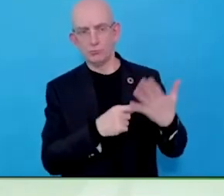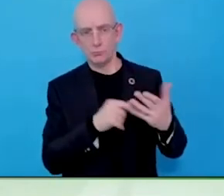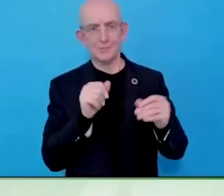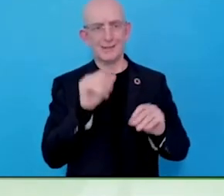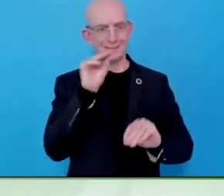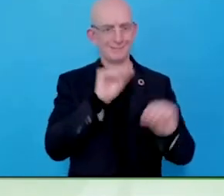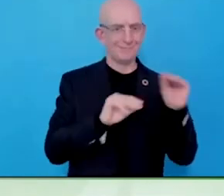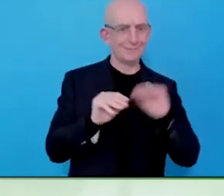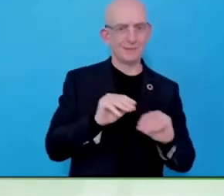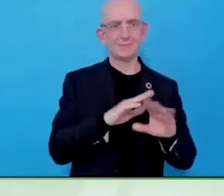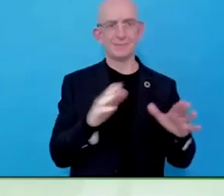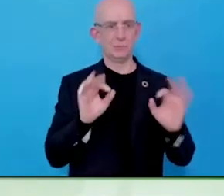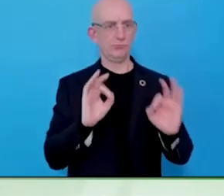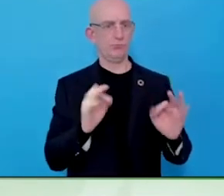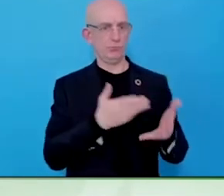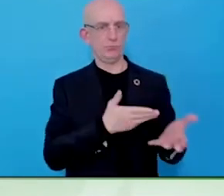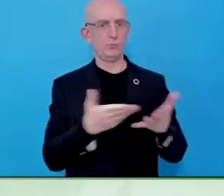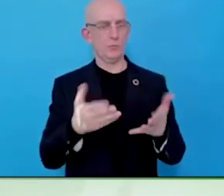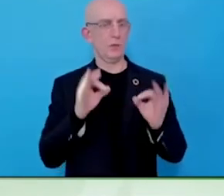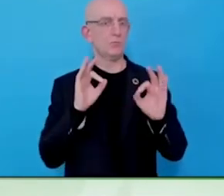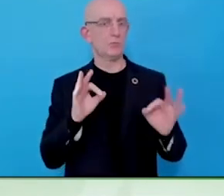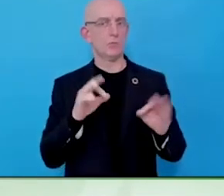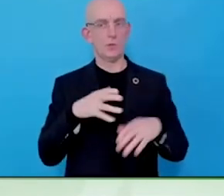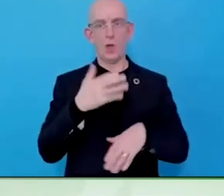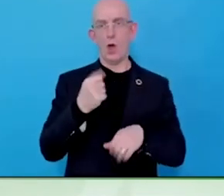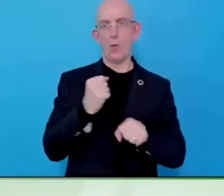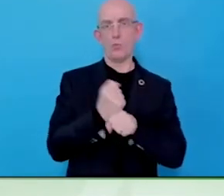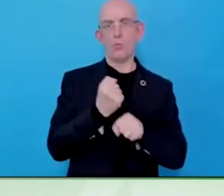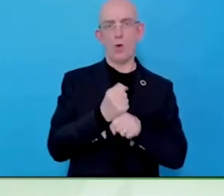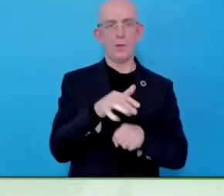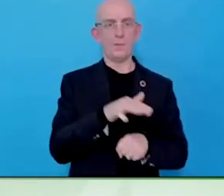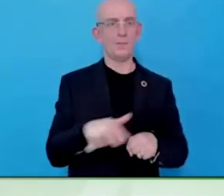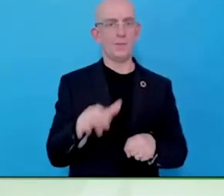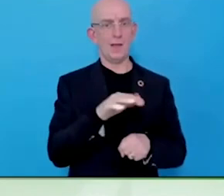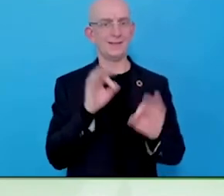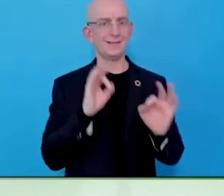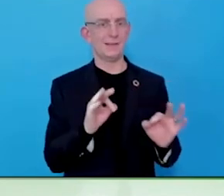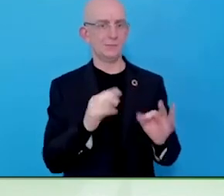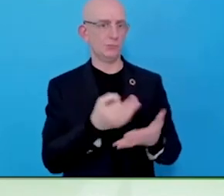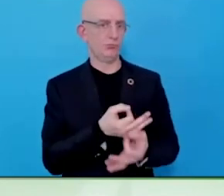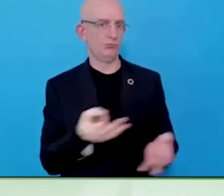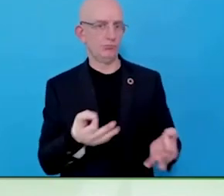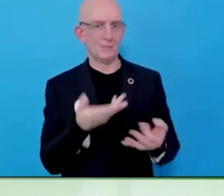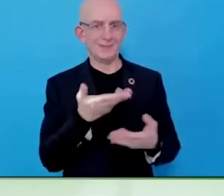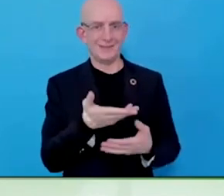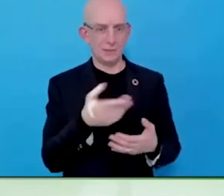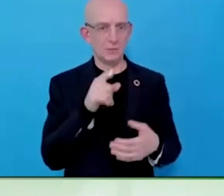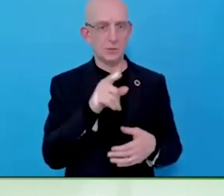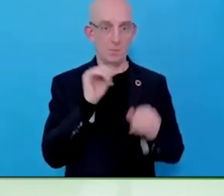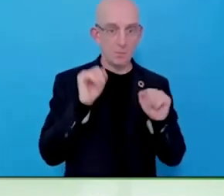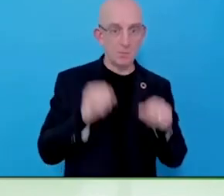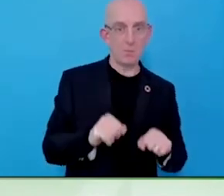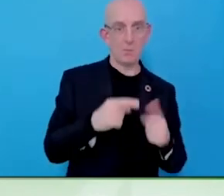within 17 days the business system changed and everybody needed adjustment and accommodations.